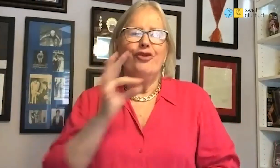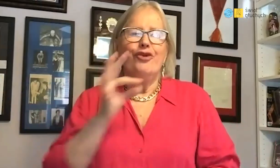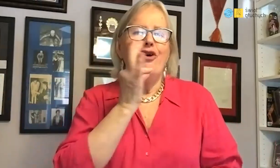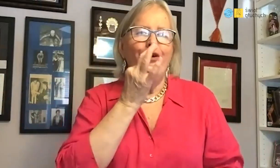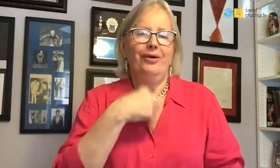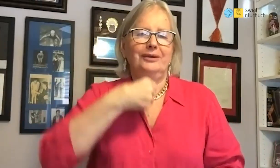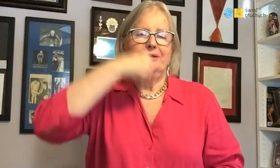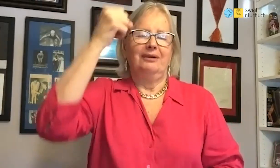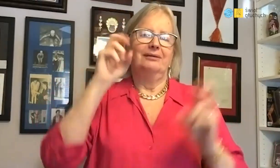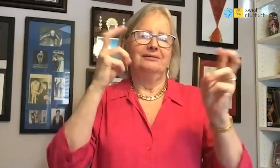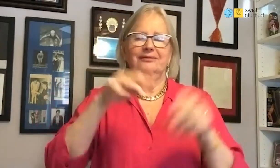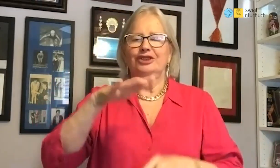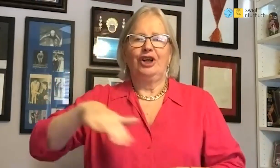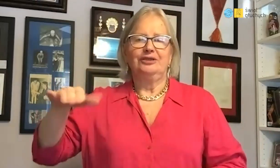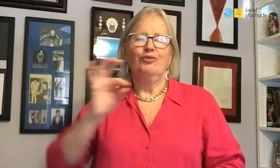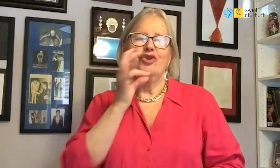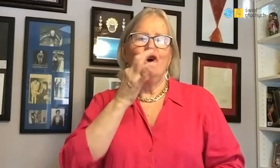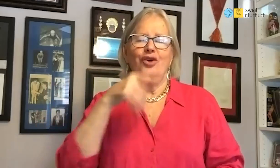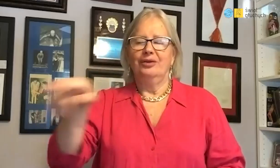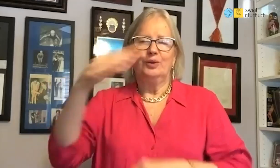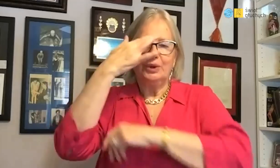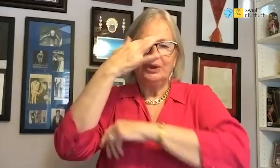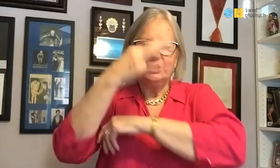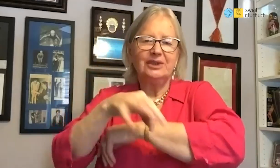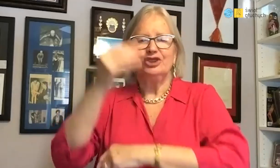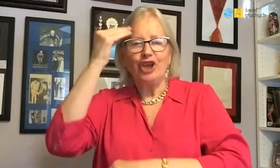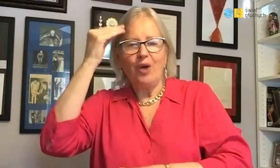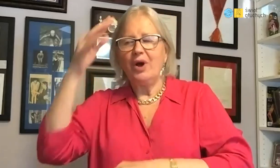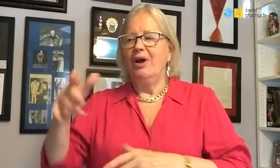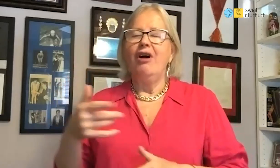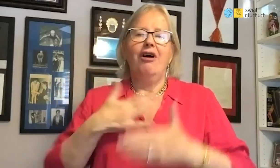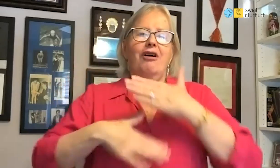Even younger ones students exercising there.